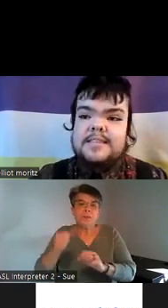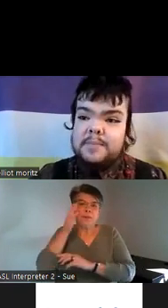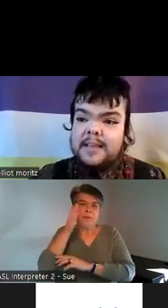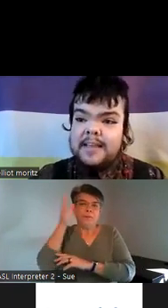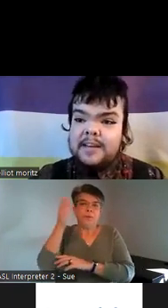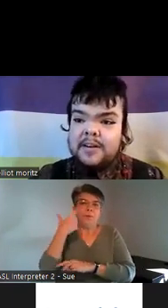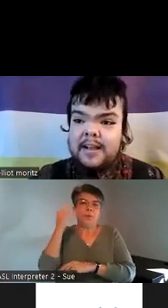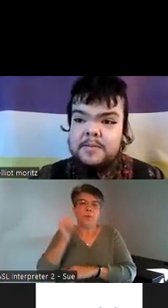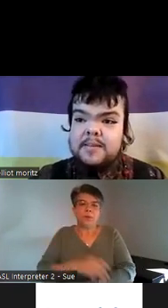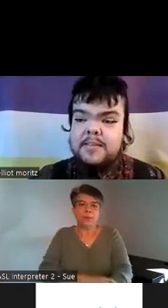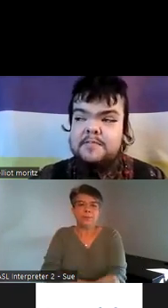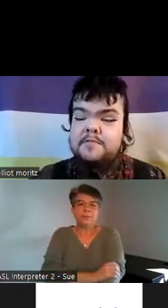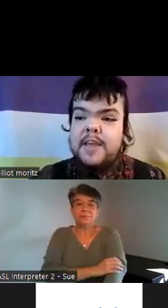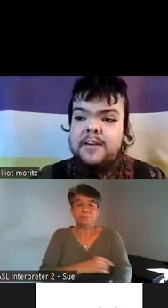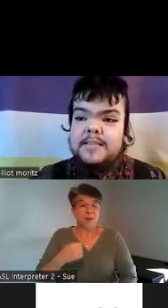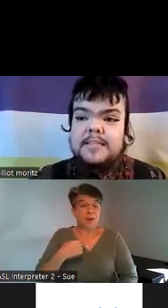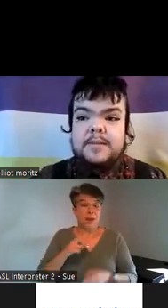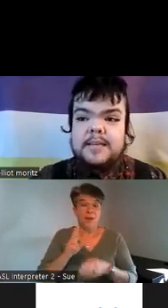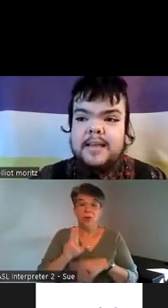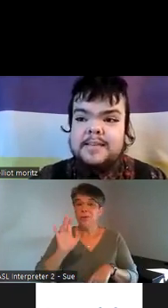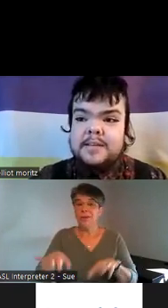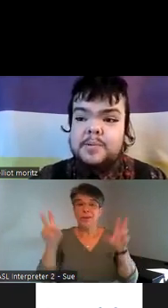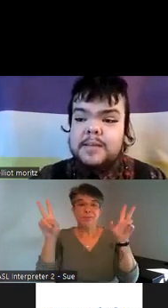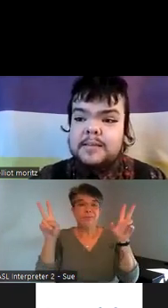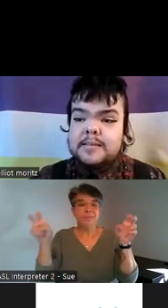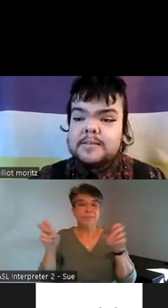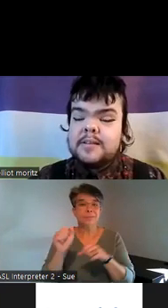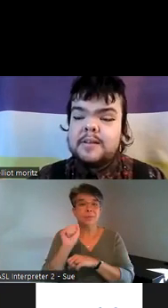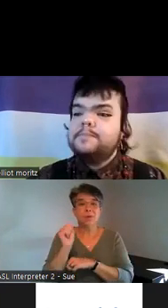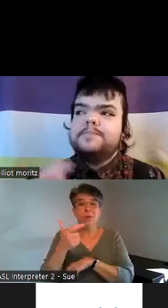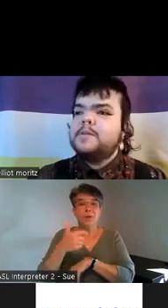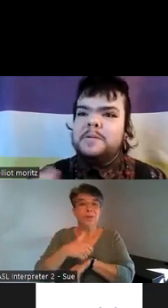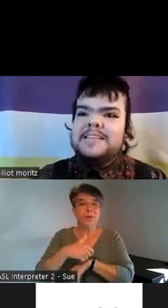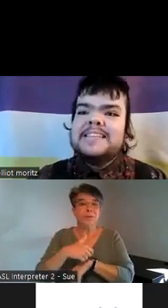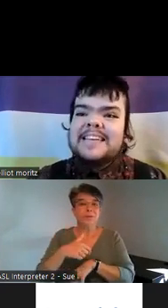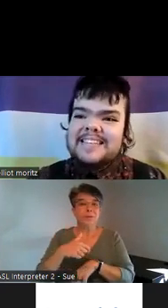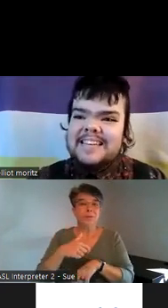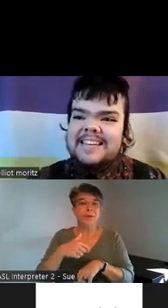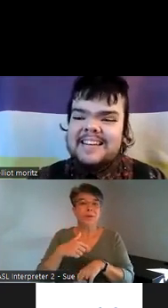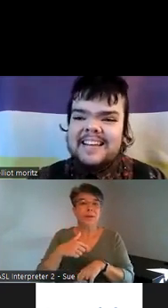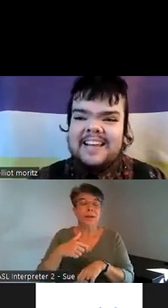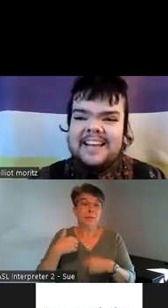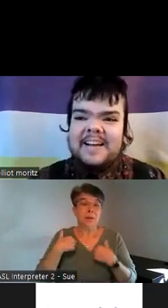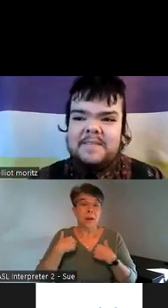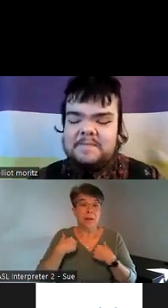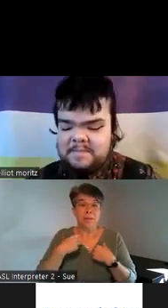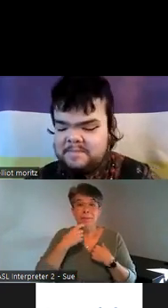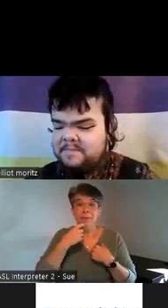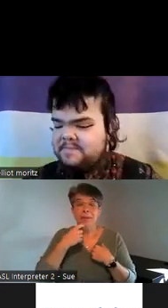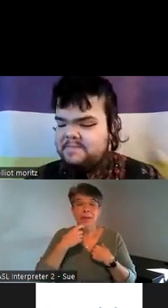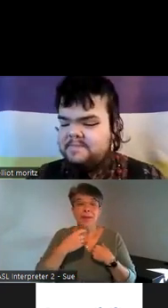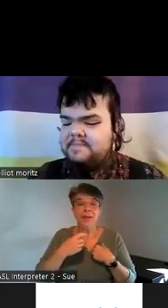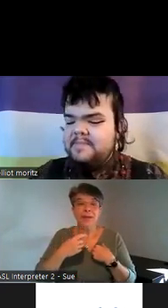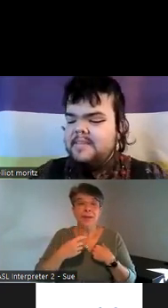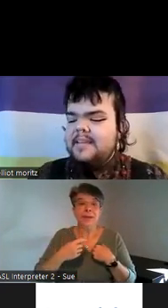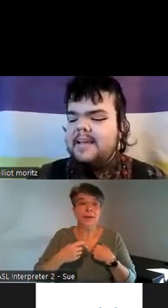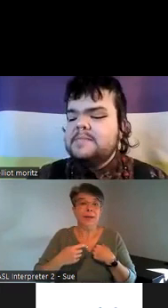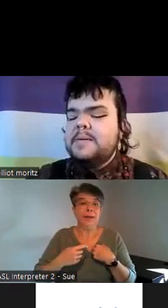is something I interact with very deeply as a Queens not a Queens as a Kingston um as a